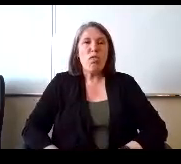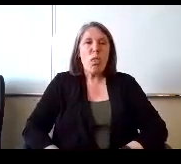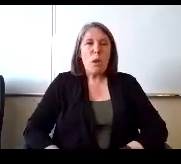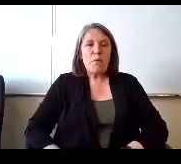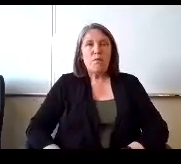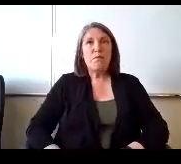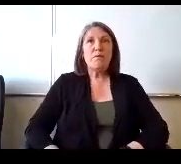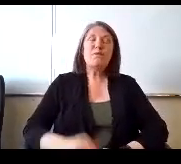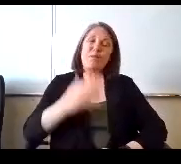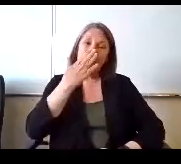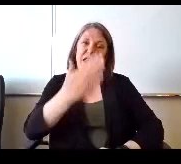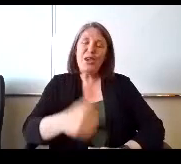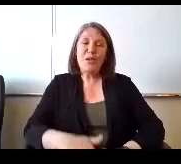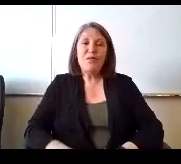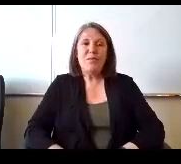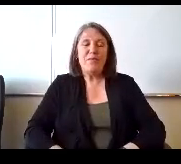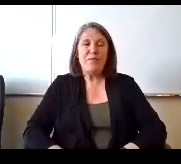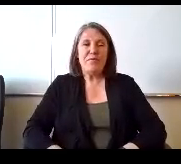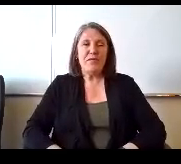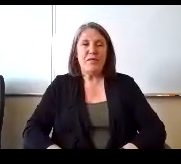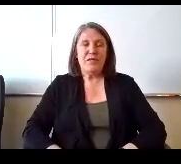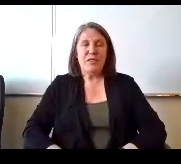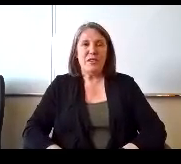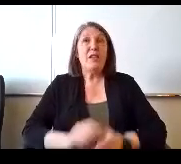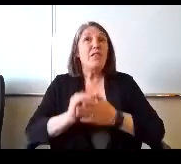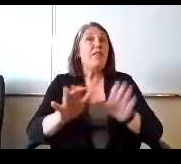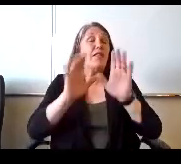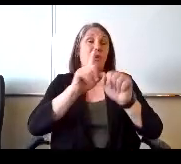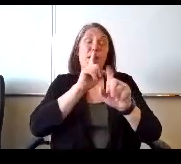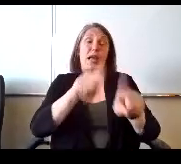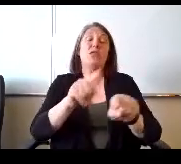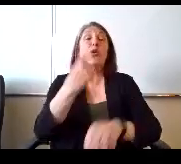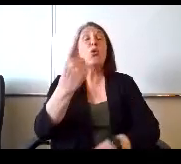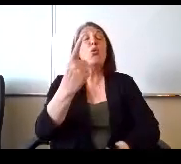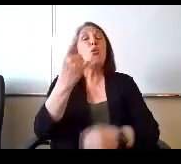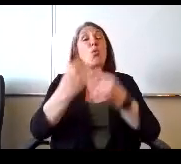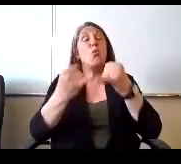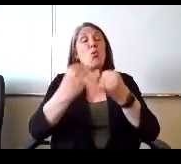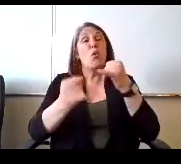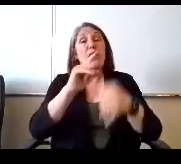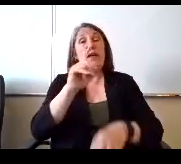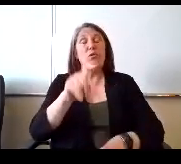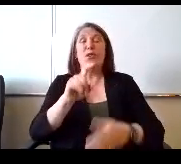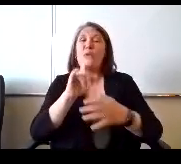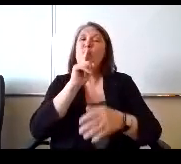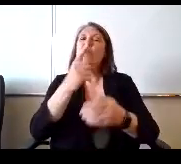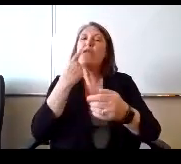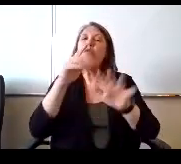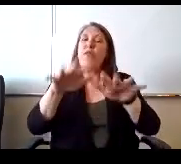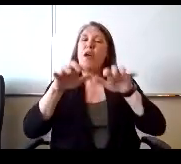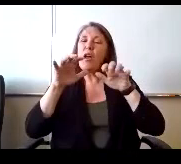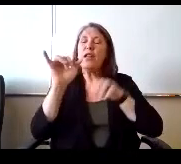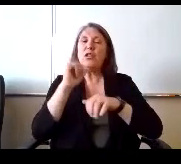Thank you, that's a that's a great answer. I have one last question. This is most for the audience too. We all understand Esser could.